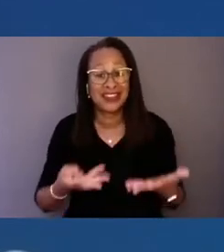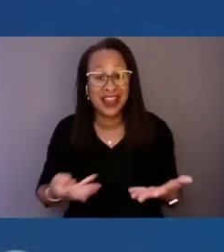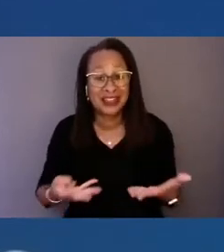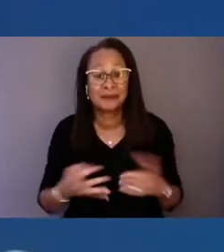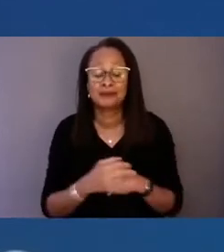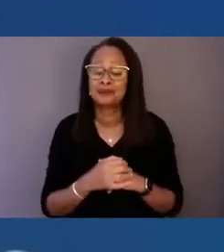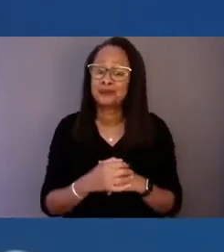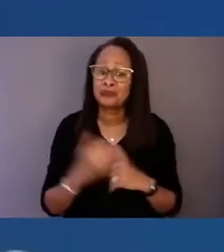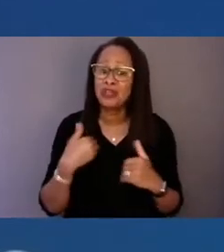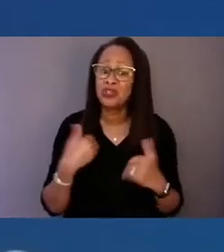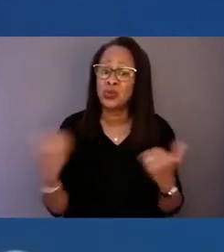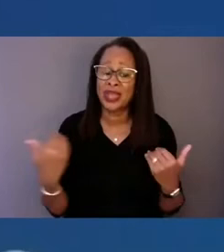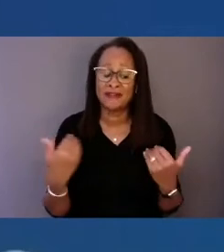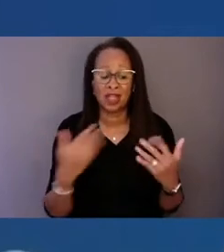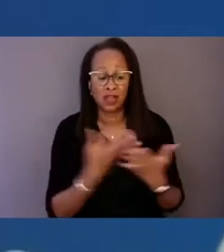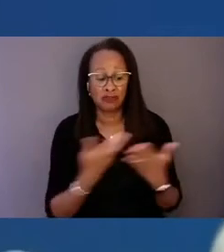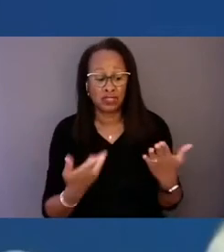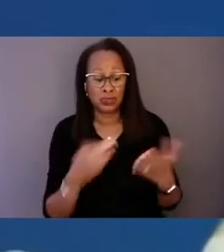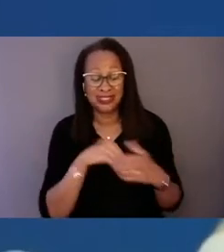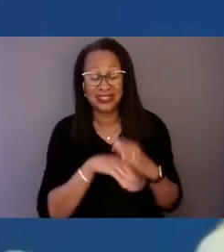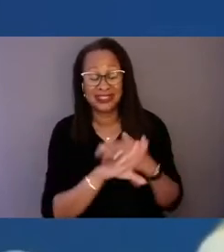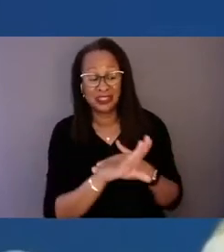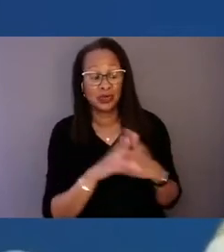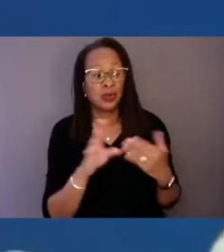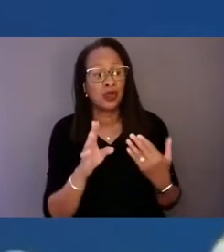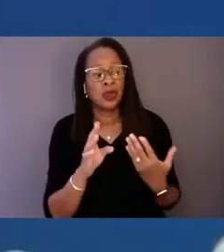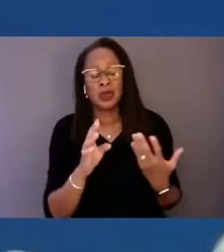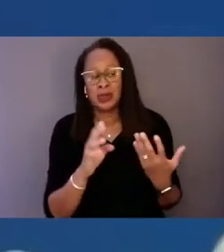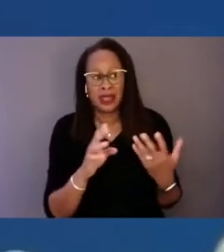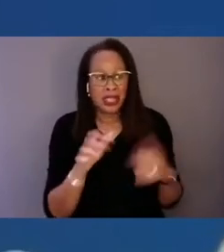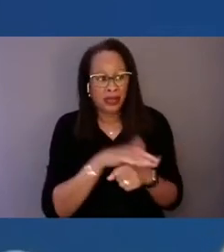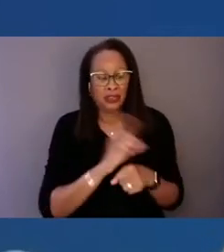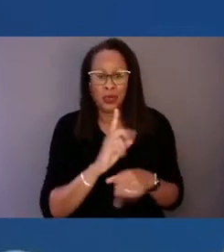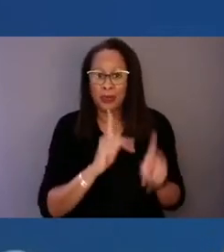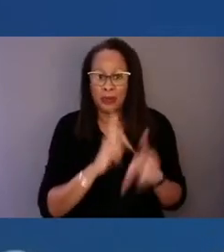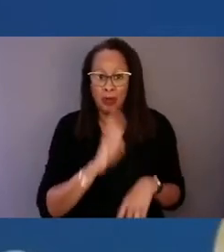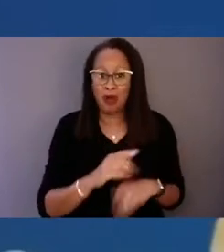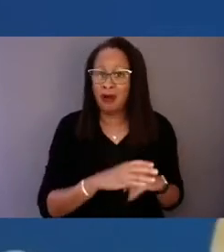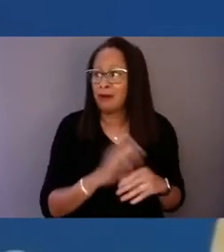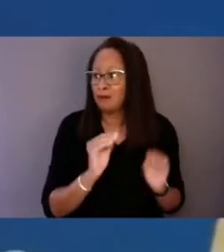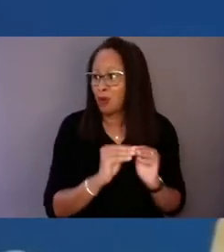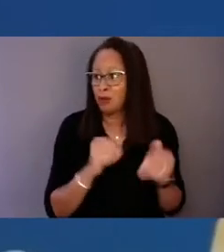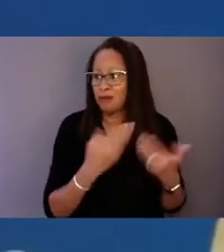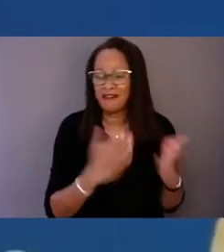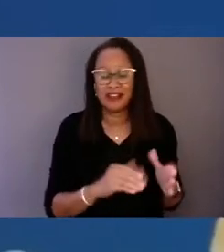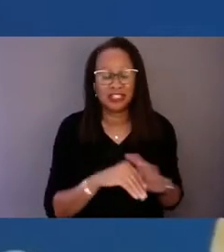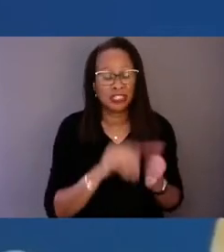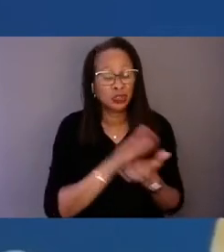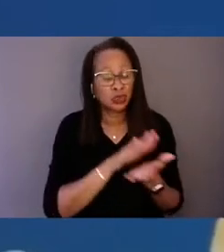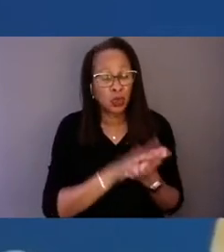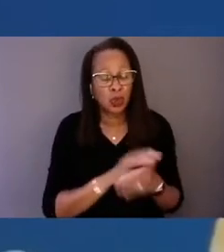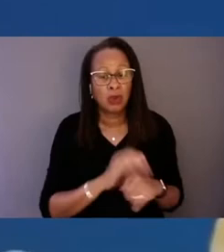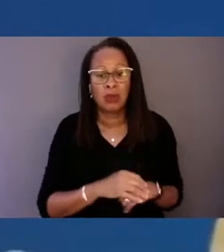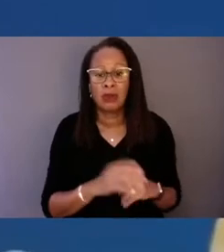more providers in schools, more informed and capable safety net responders